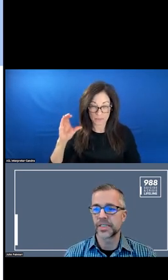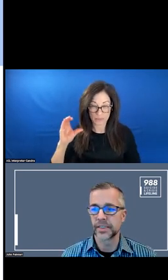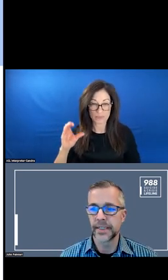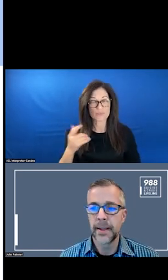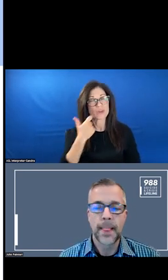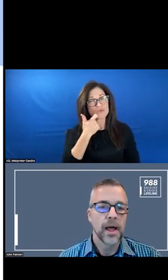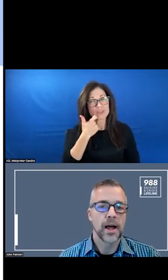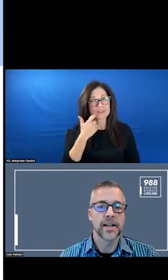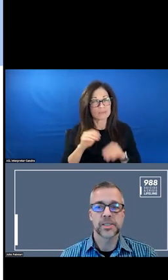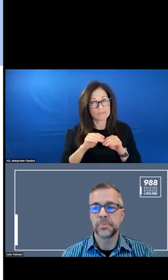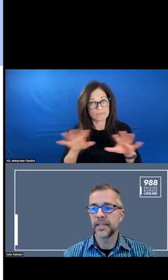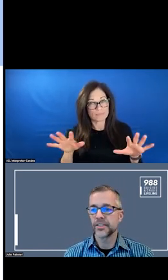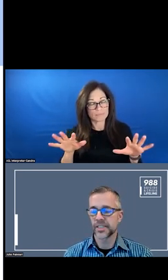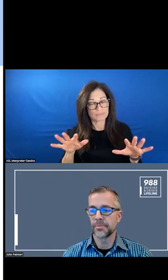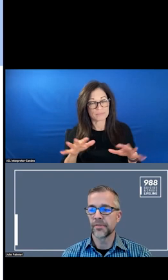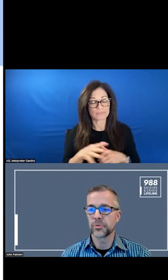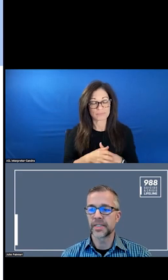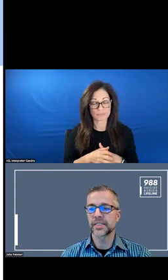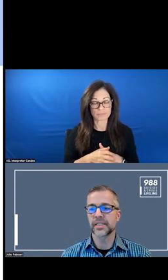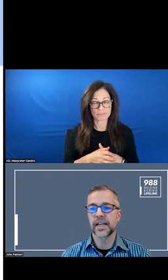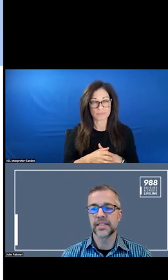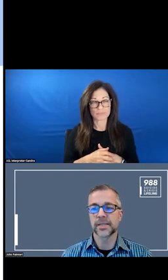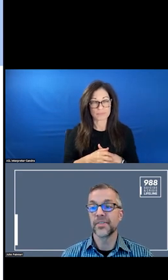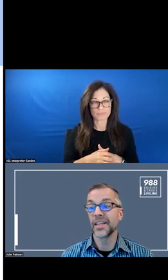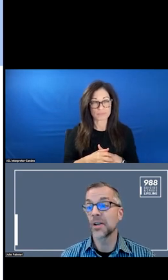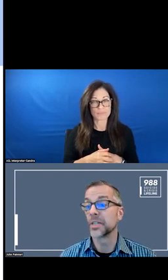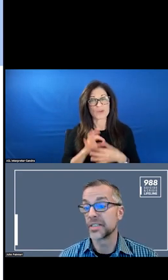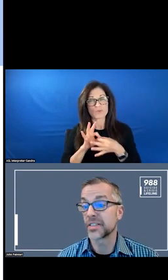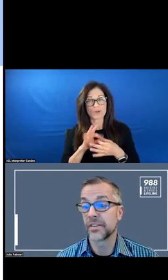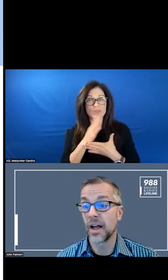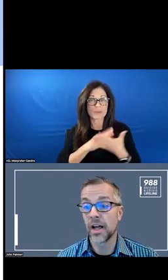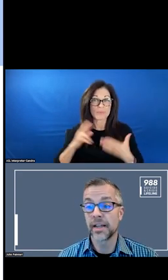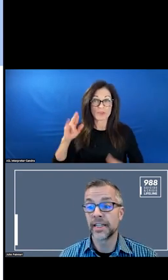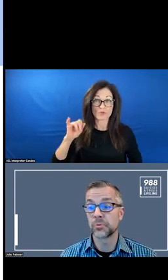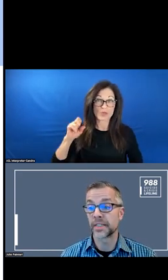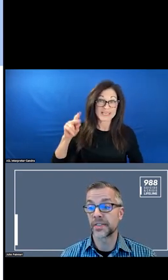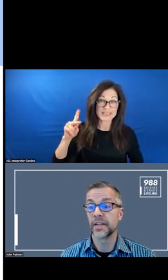RECENTLY SPEAKING TO SOME OF THE RISKS AND INEQUITIES IN RISK